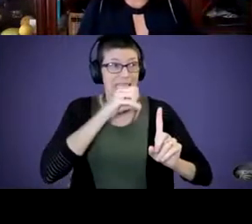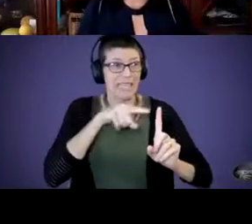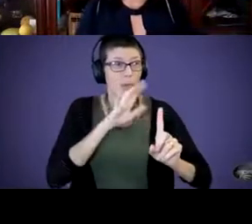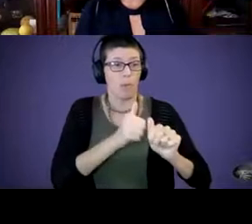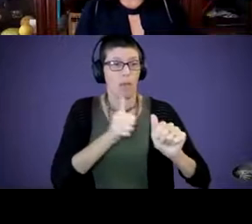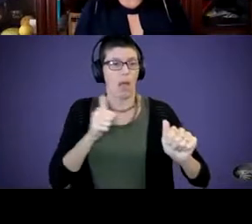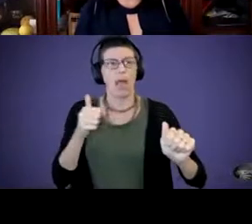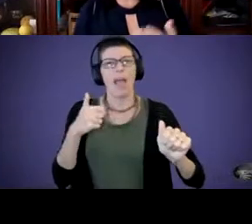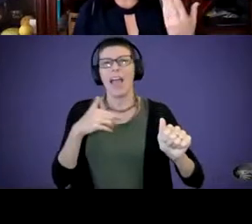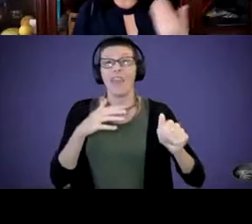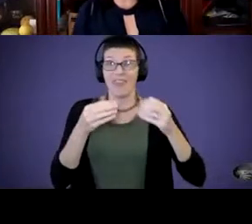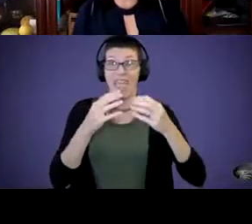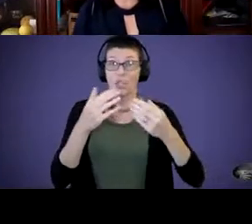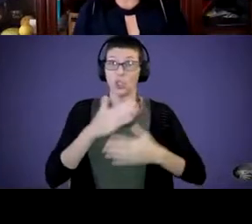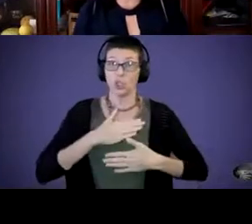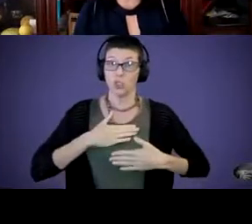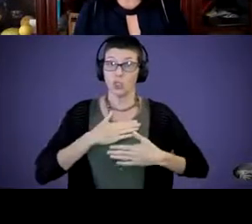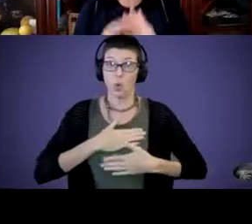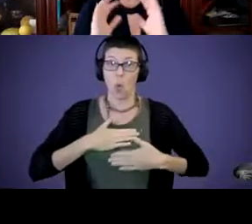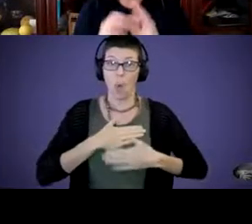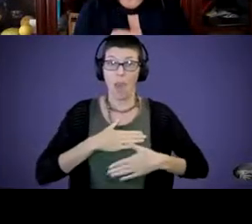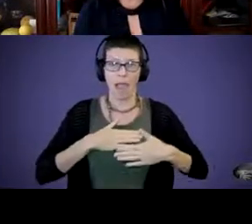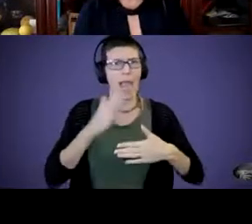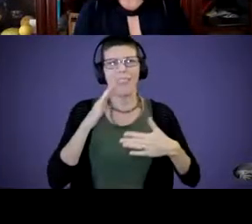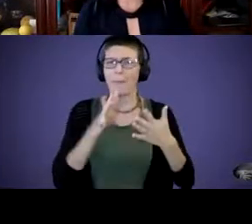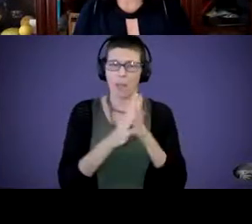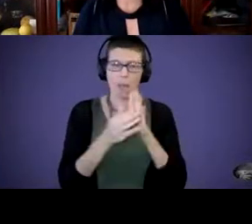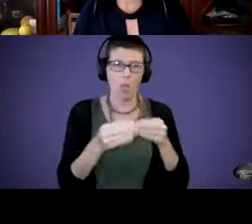And I know Candace, if you were at the previous session in the series, talked about fostering